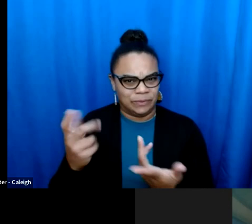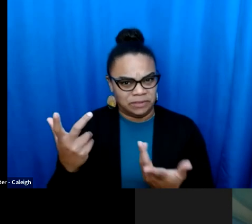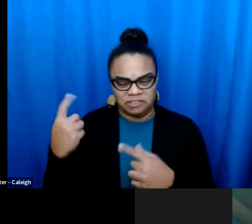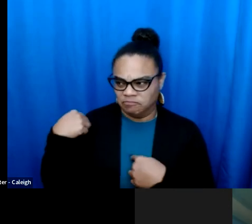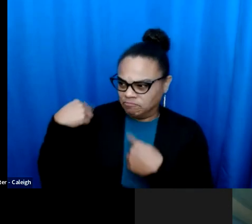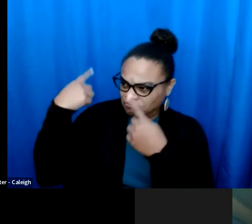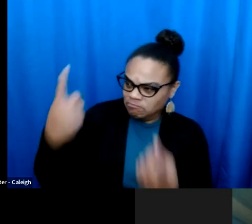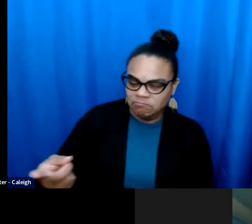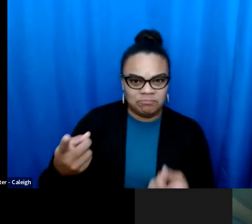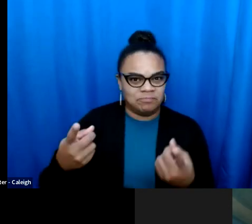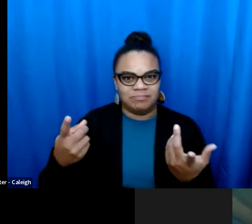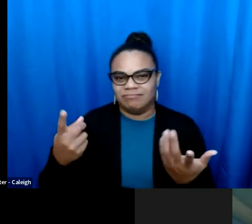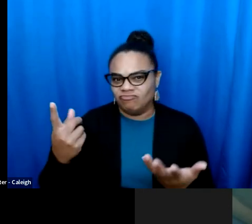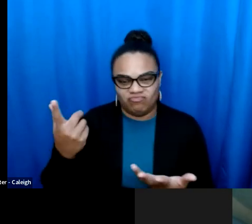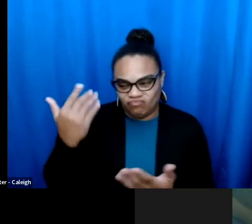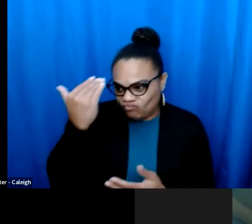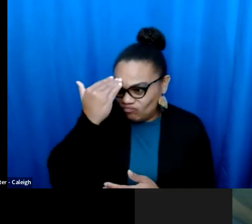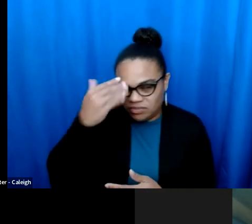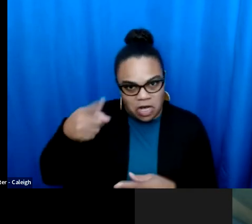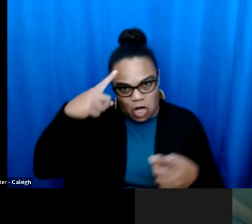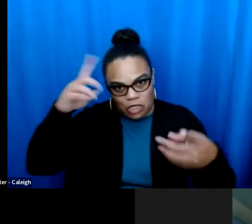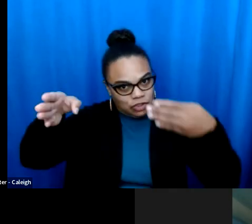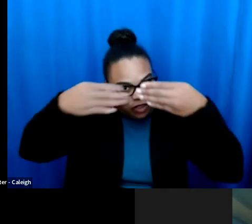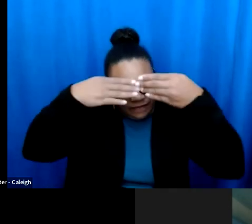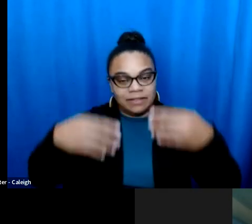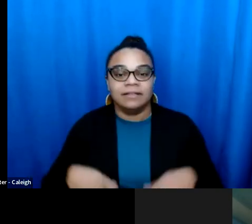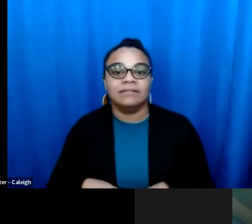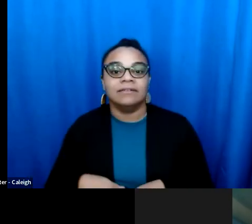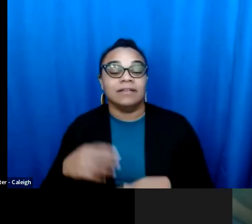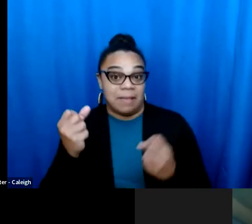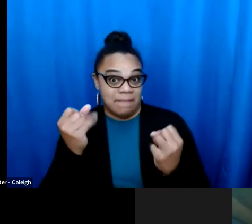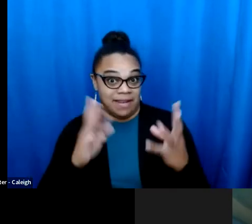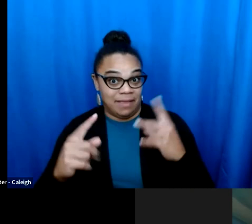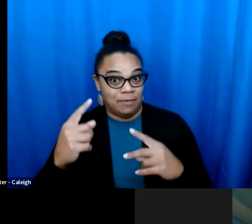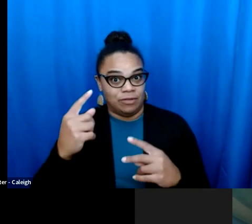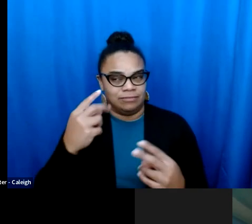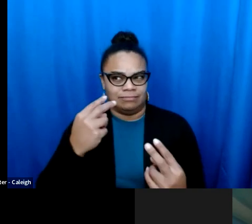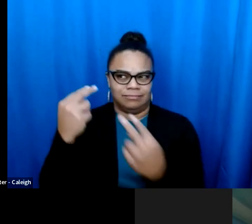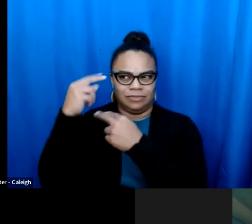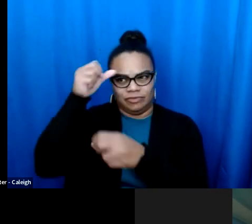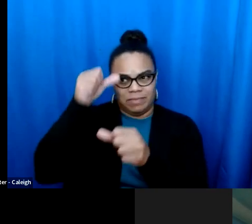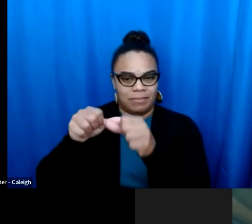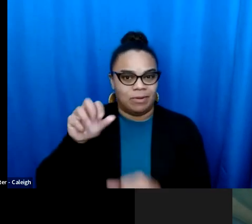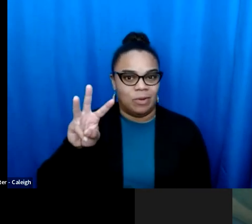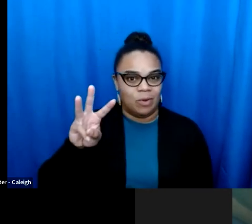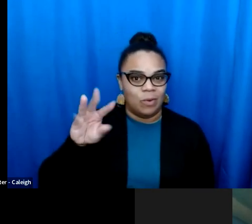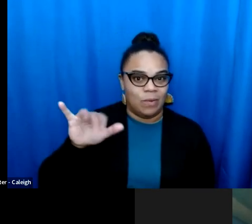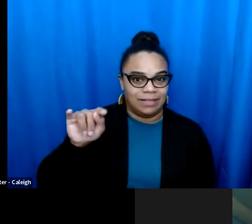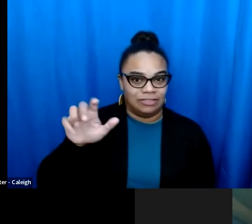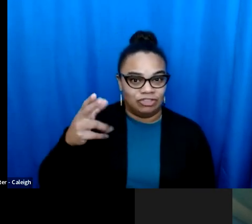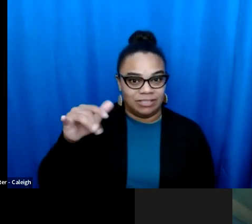many folks who did not believe this was coming. There were a lot of folks who thought that Kansas had a reputation for being But there are a lot of folks who thought that Kansas had a reputation for being conservative.